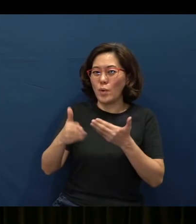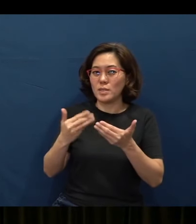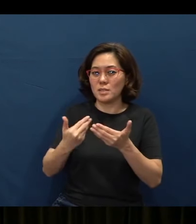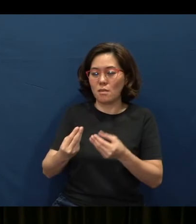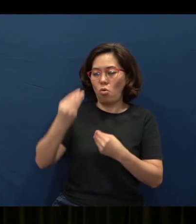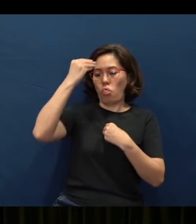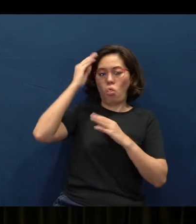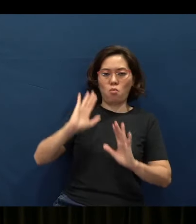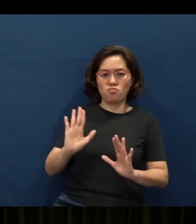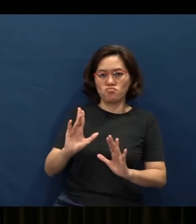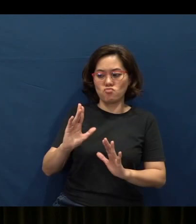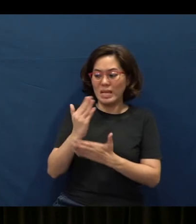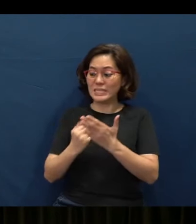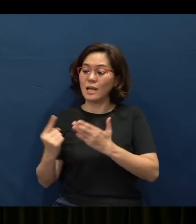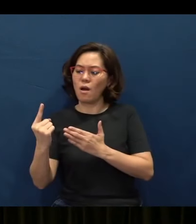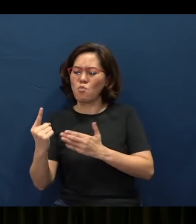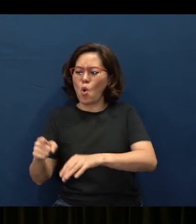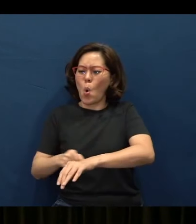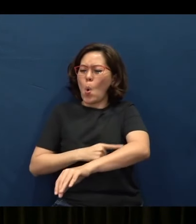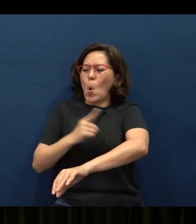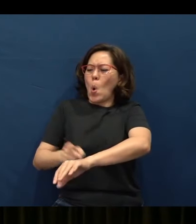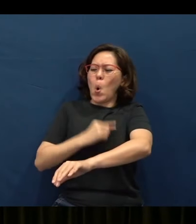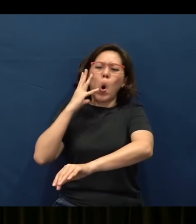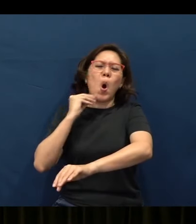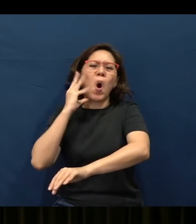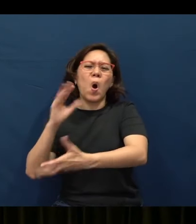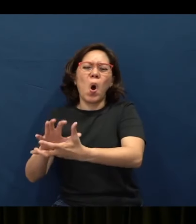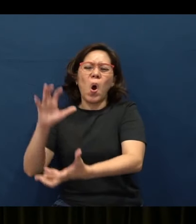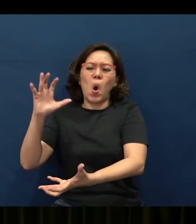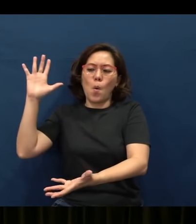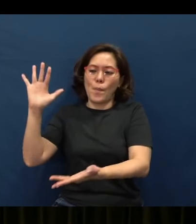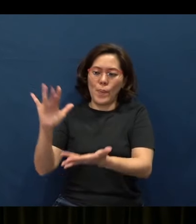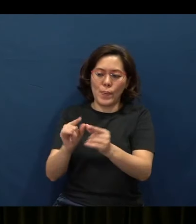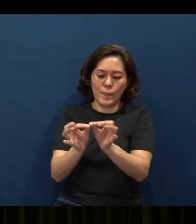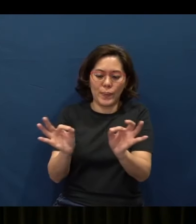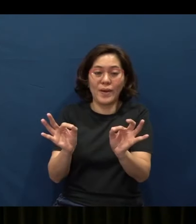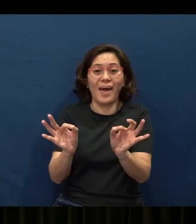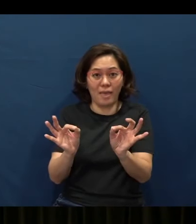It comes with somebody's long, long, long experience, and that's what proverbs are.